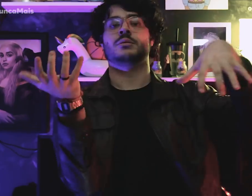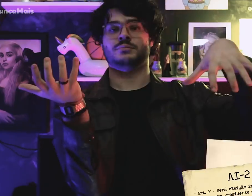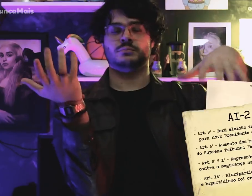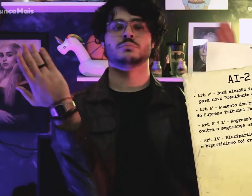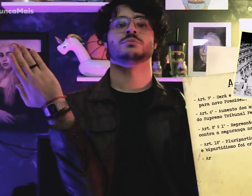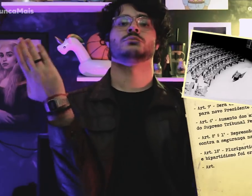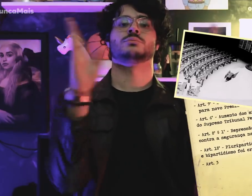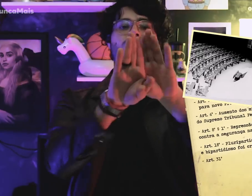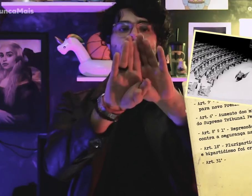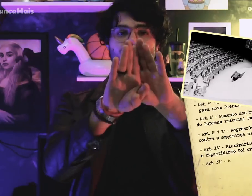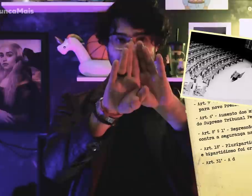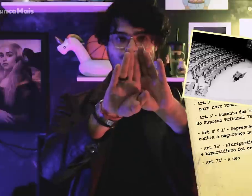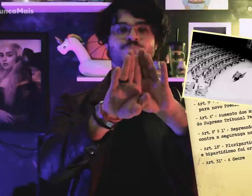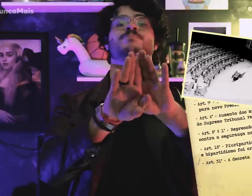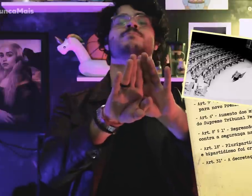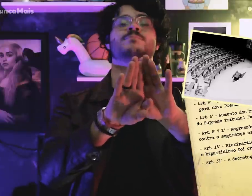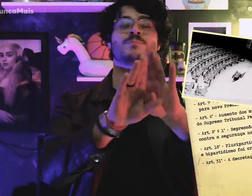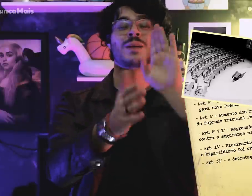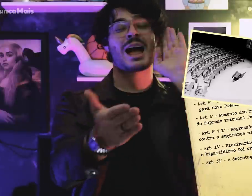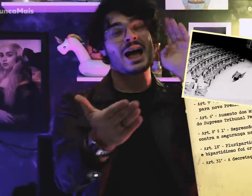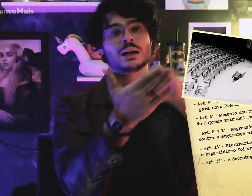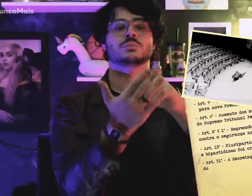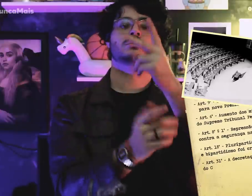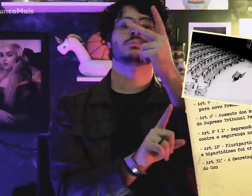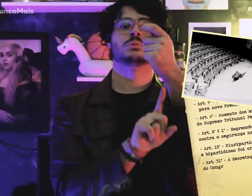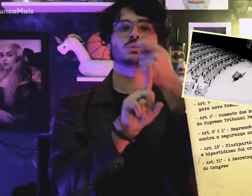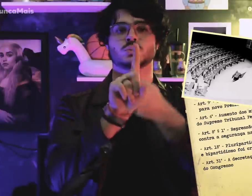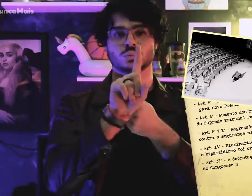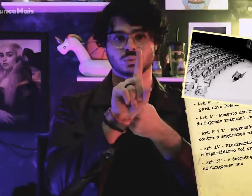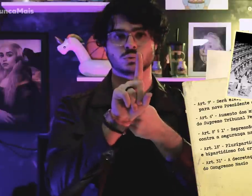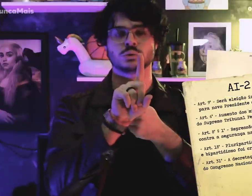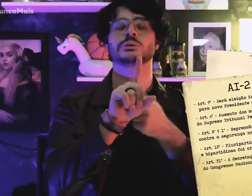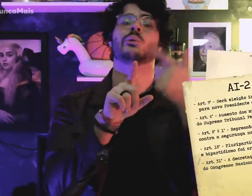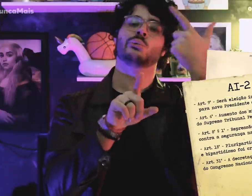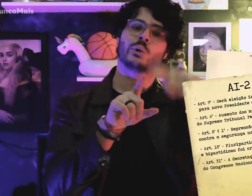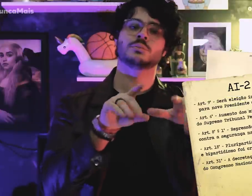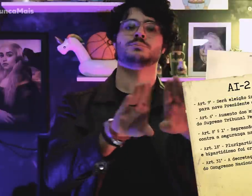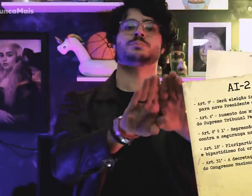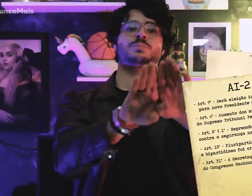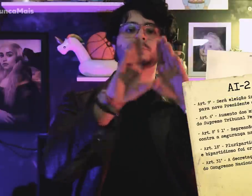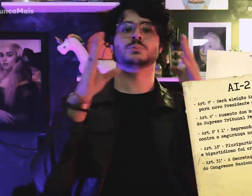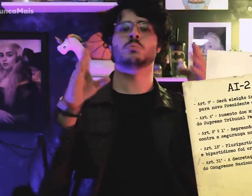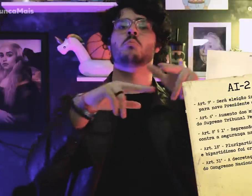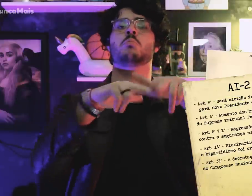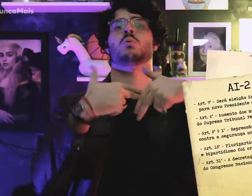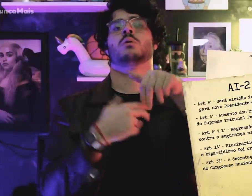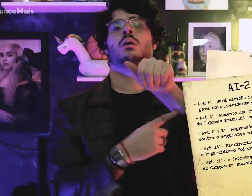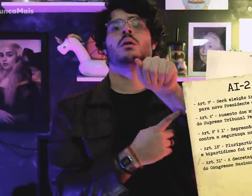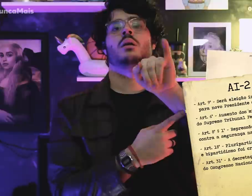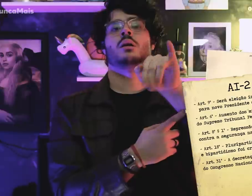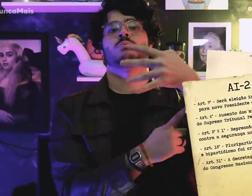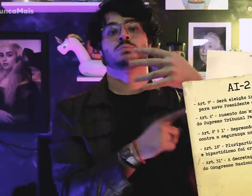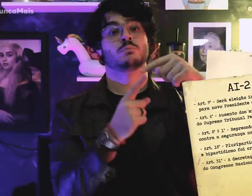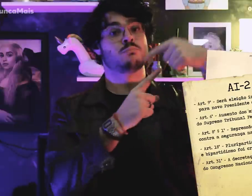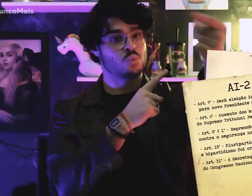The National Congress was closed temporarily for two months and was only reopened by AI-4.